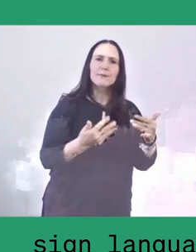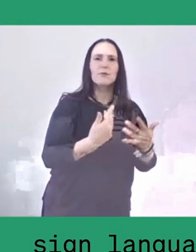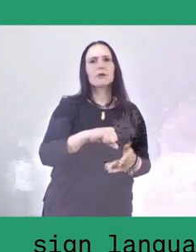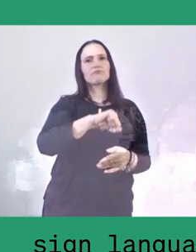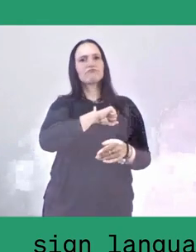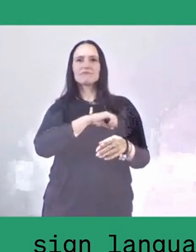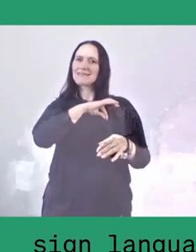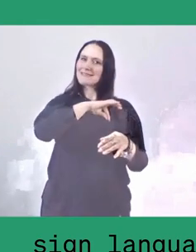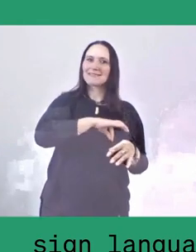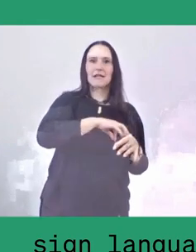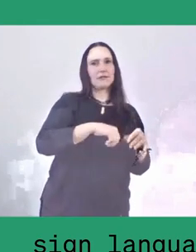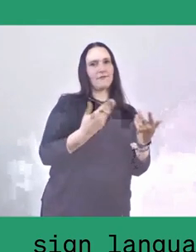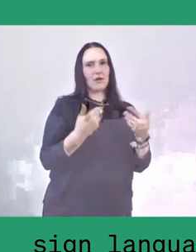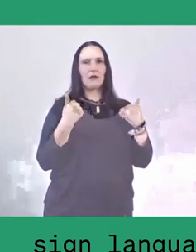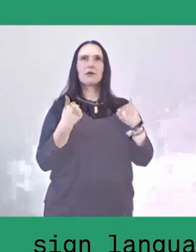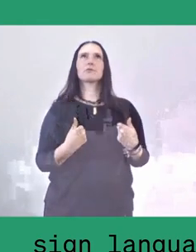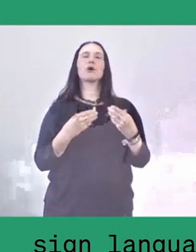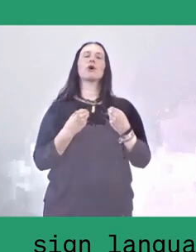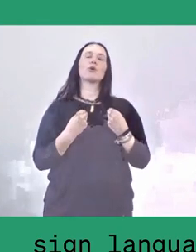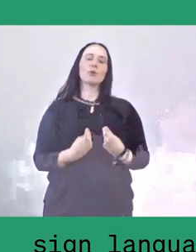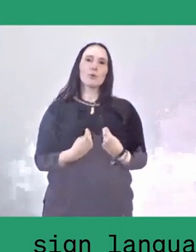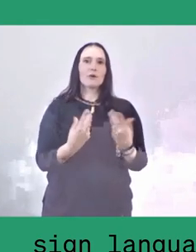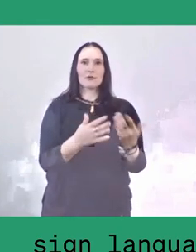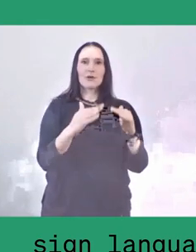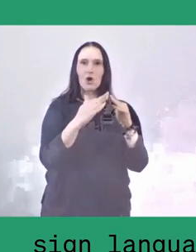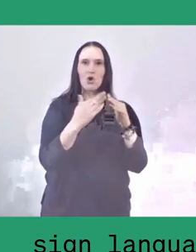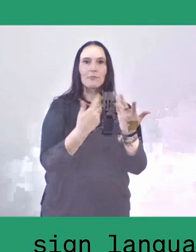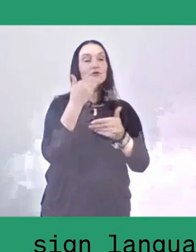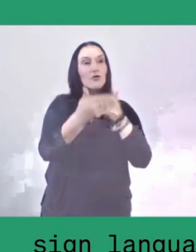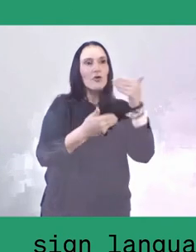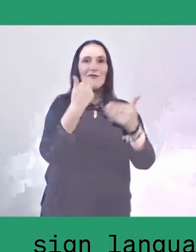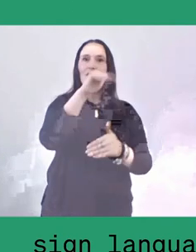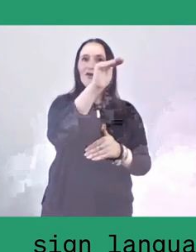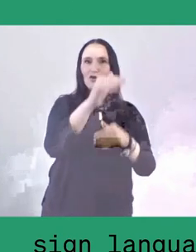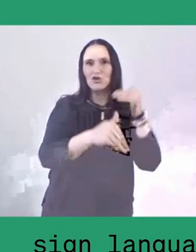in the urban or rural villages for the future generation. Thank you.